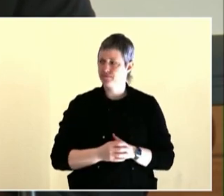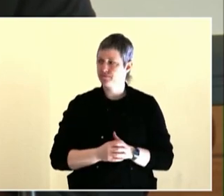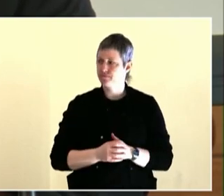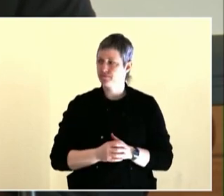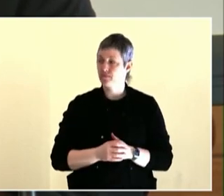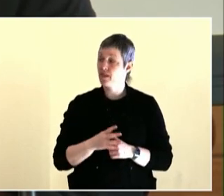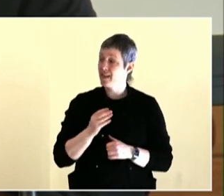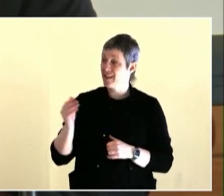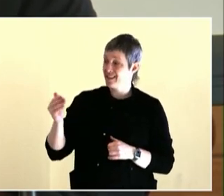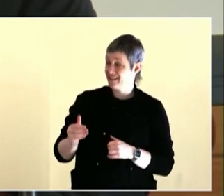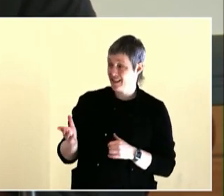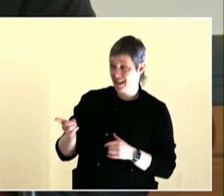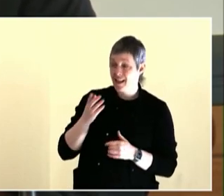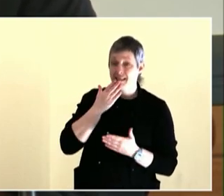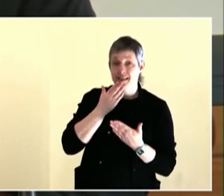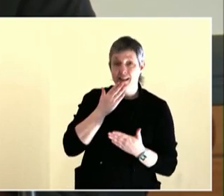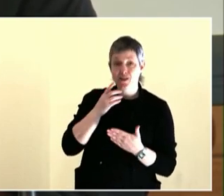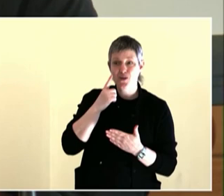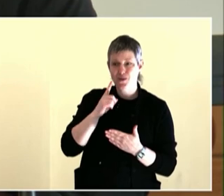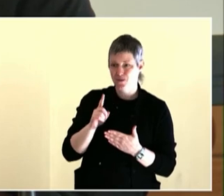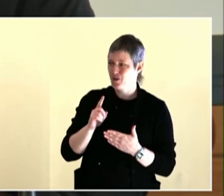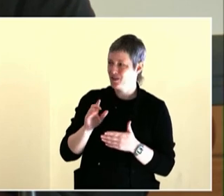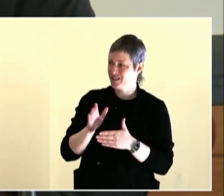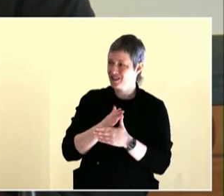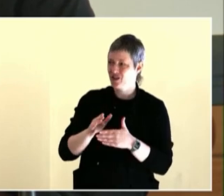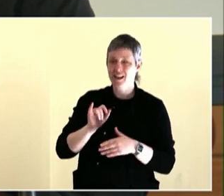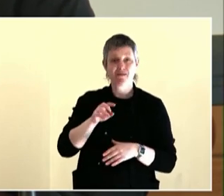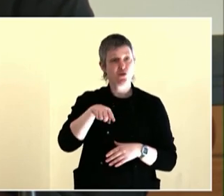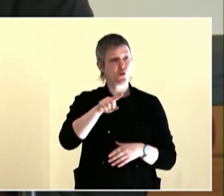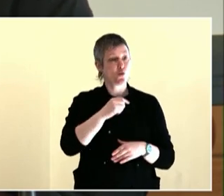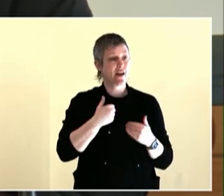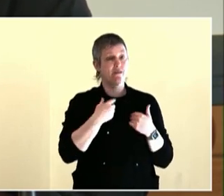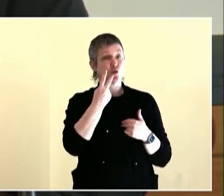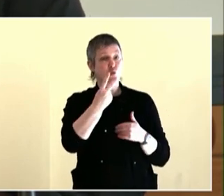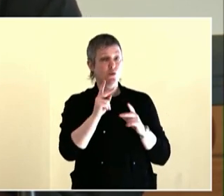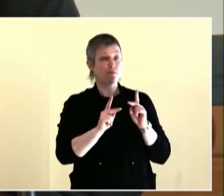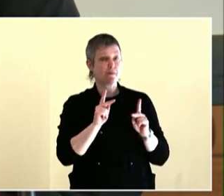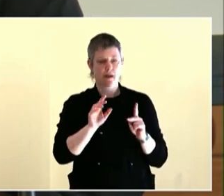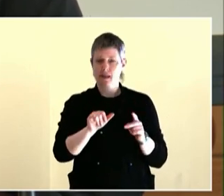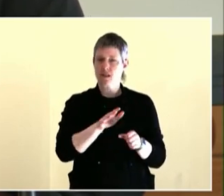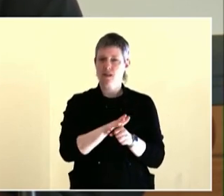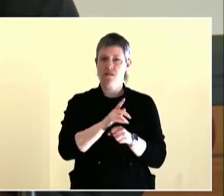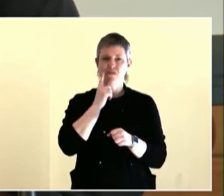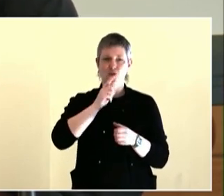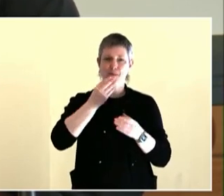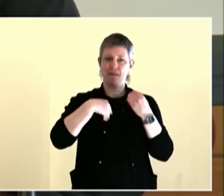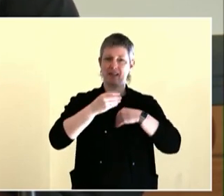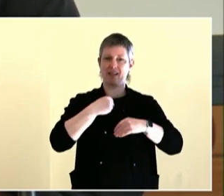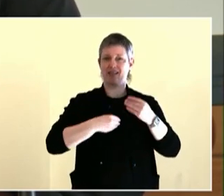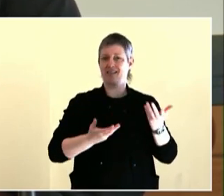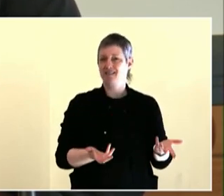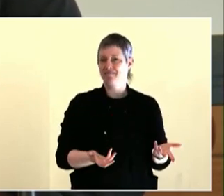we're organized, in the way the income is distributed or not distributed in the city. And so that is really a challenge and that was something